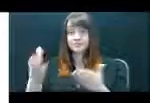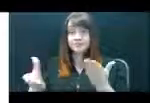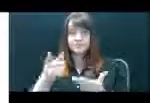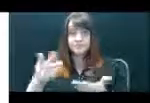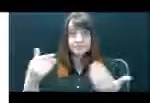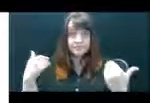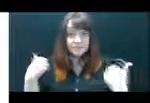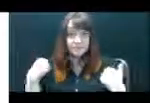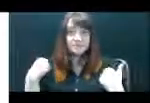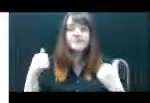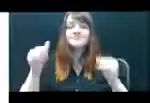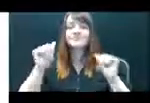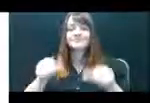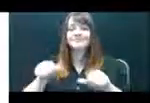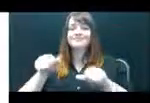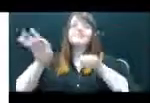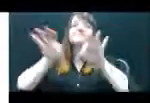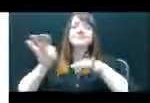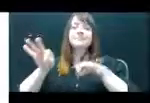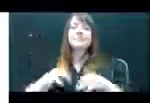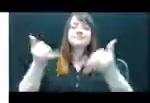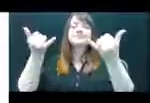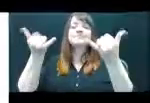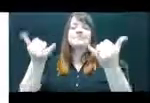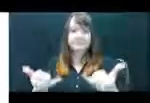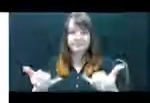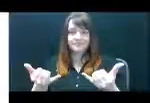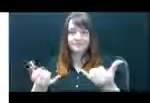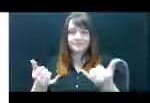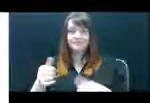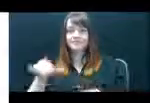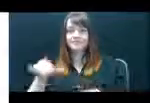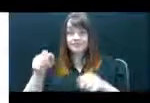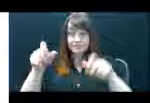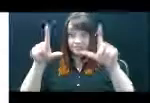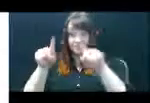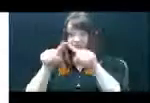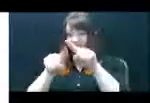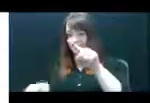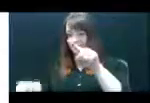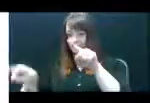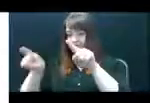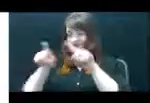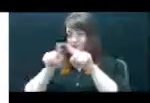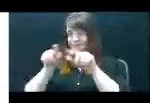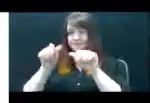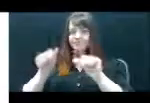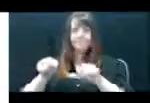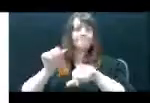and enlarged in the oval at the bottom right of the video. You can enter any additional